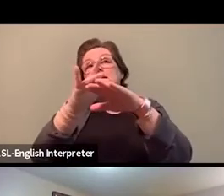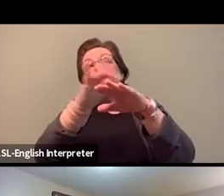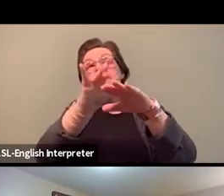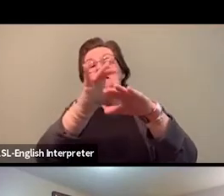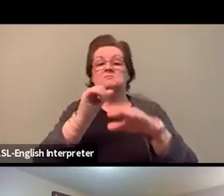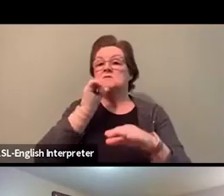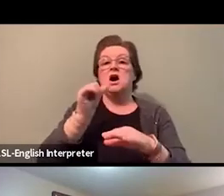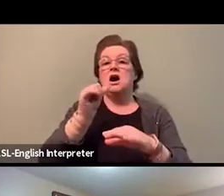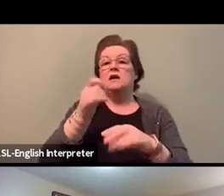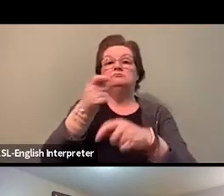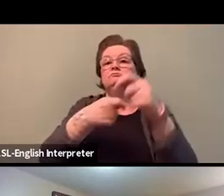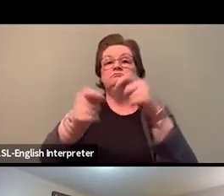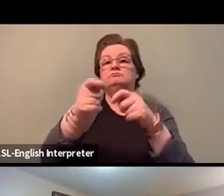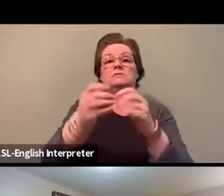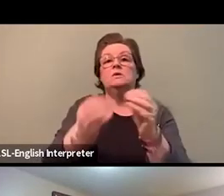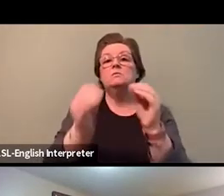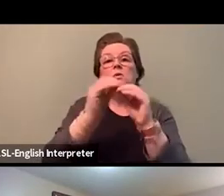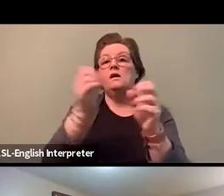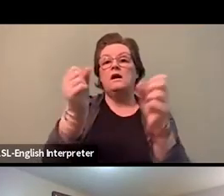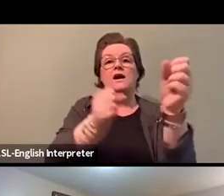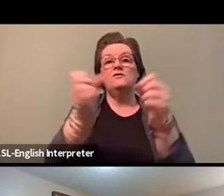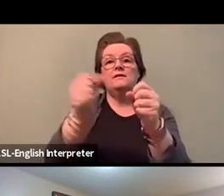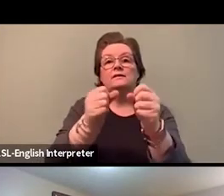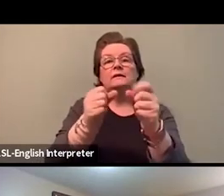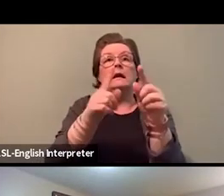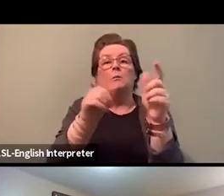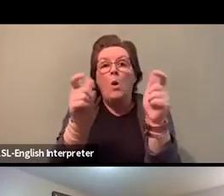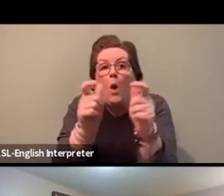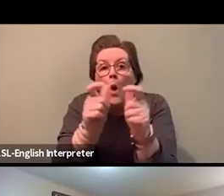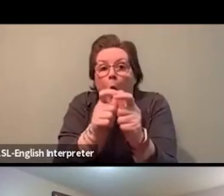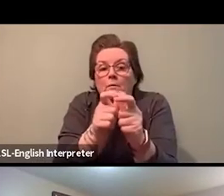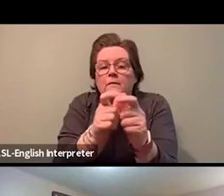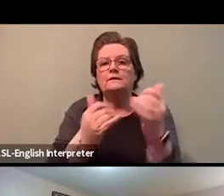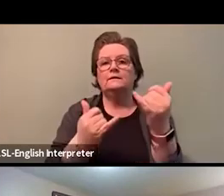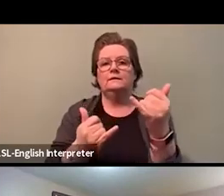Once again, we're met with a situation where you have many renters,